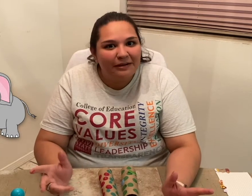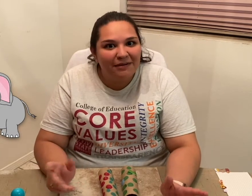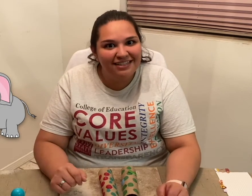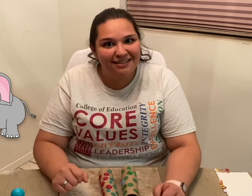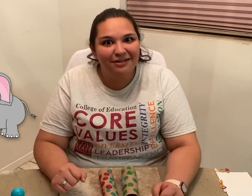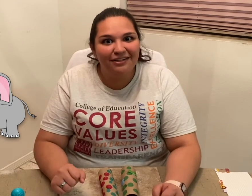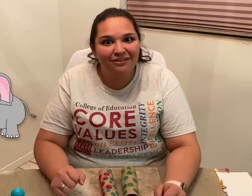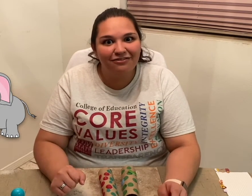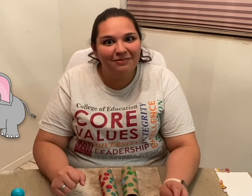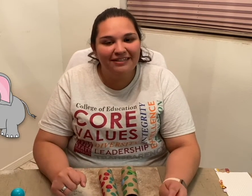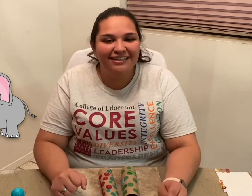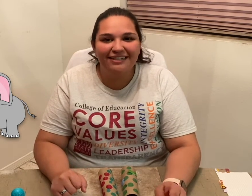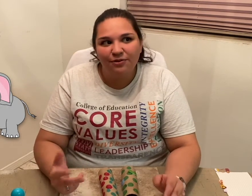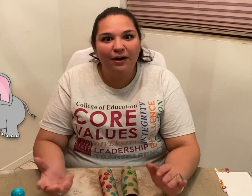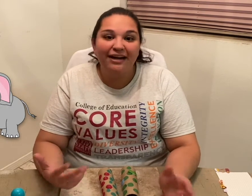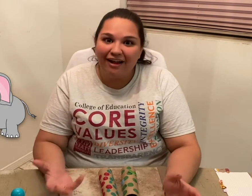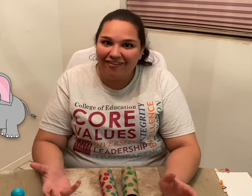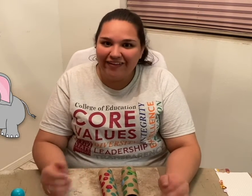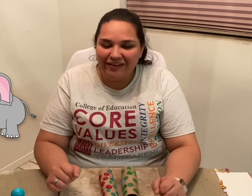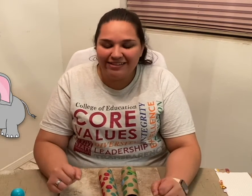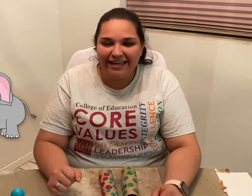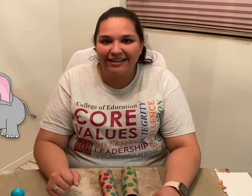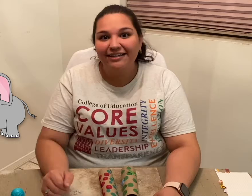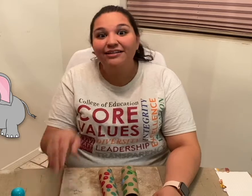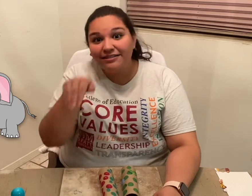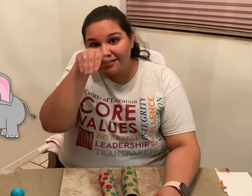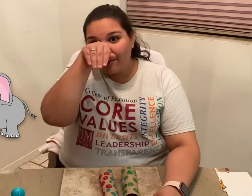might seem a little familiar to what an elephant looks like. So,